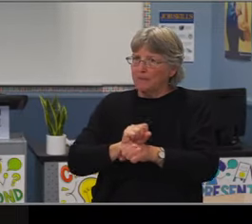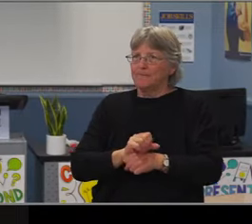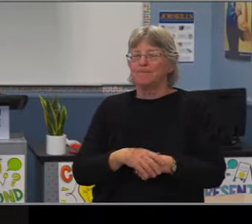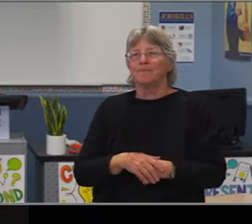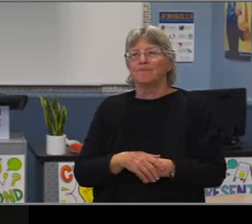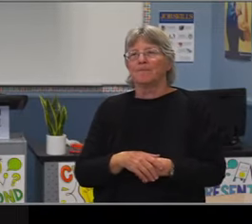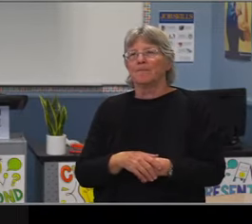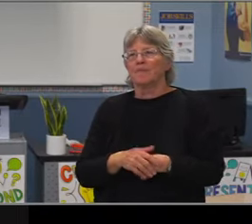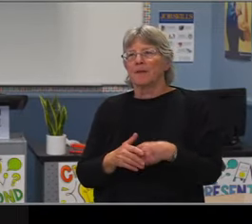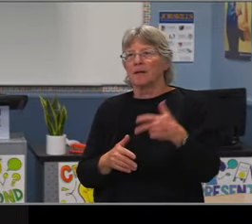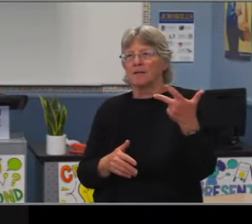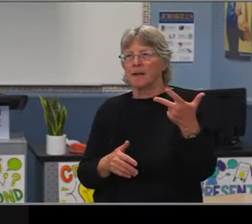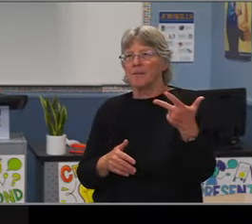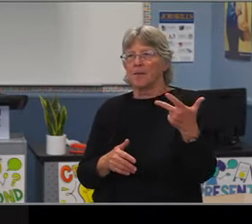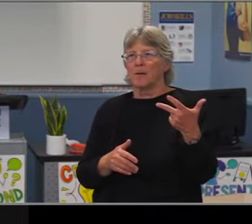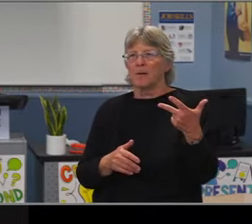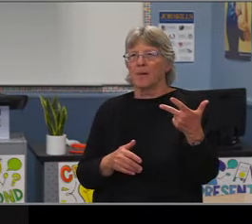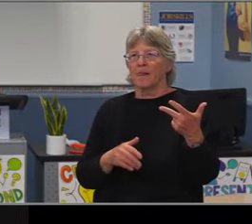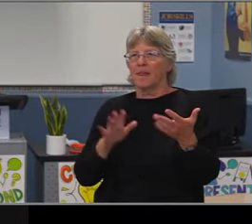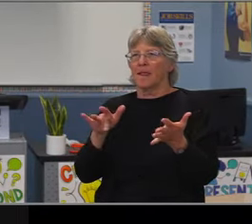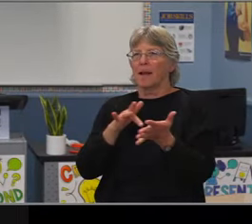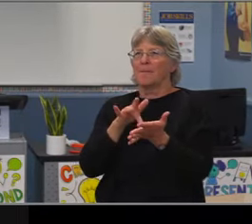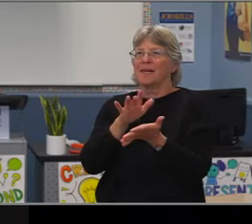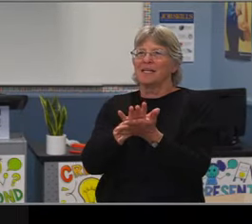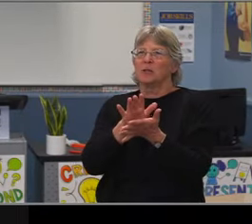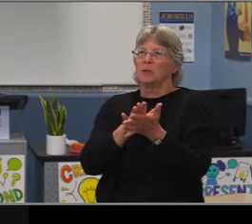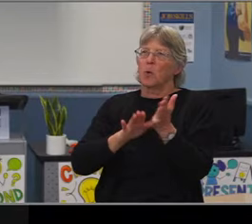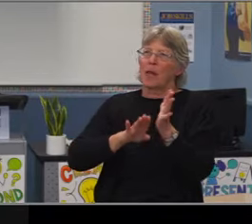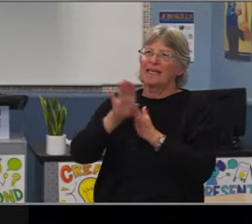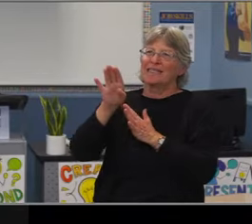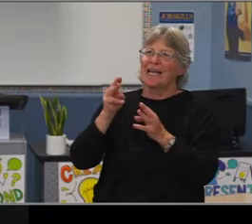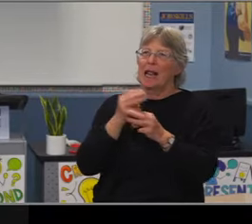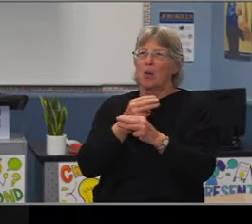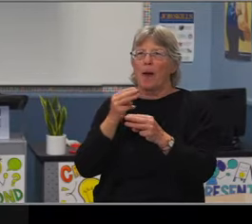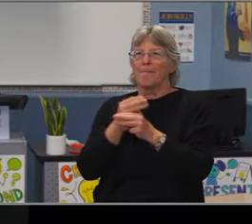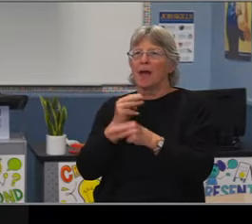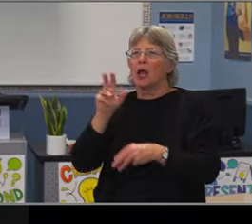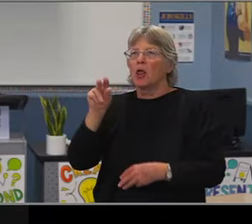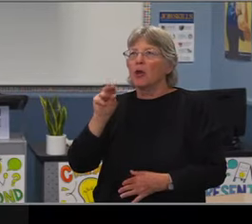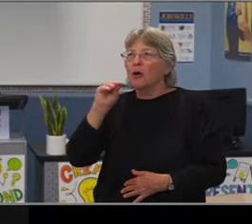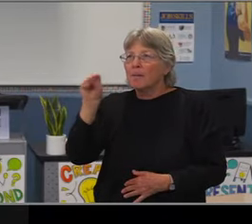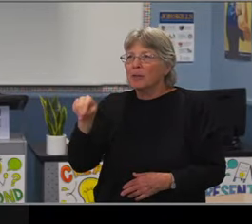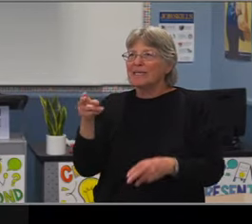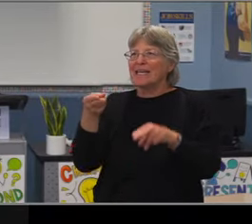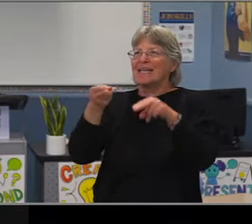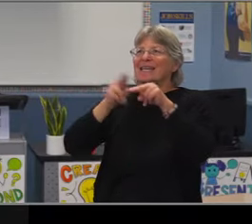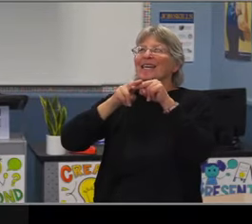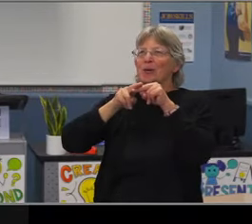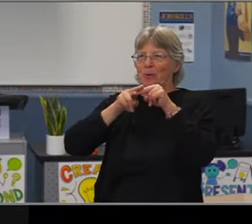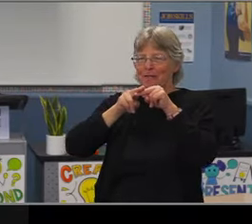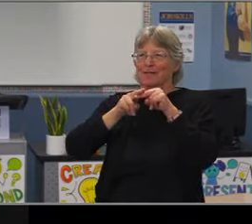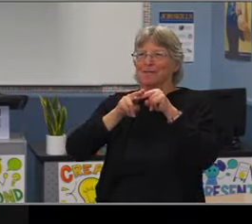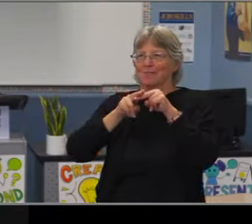there's really some work that we could be doing with interventions for our severely chronic kids to find out why are they more impacted in Math 6 Accelerated